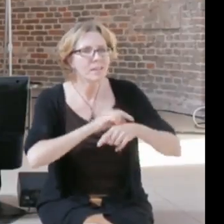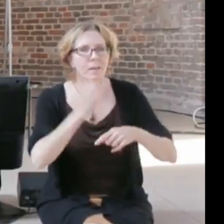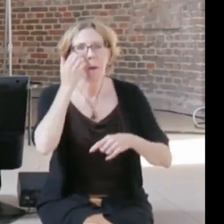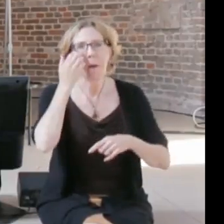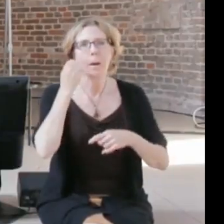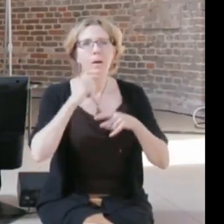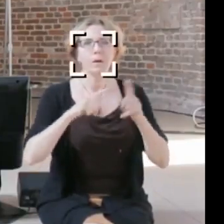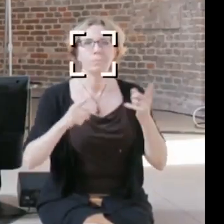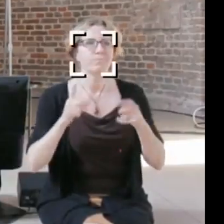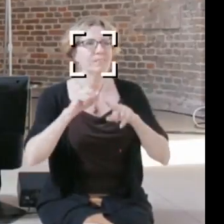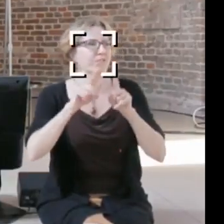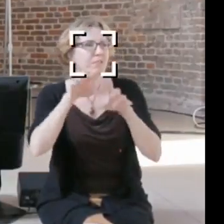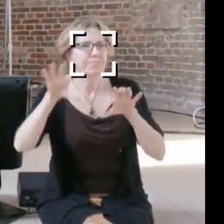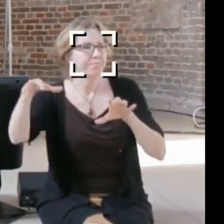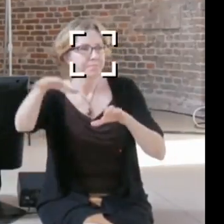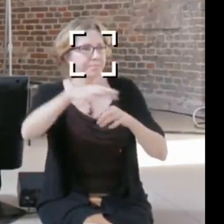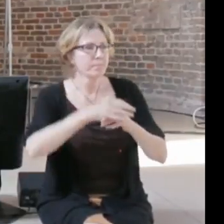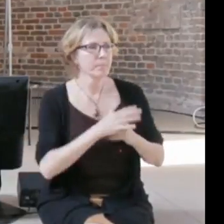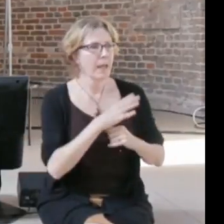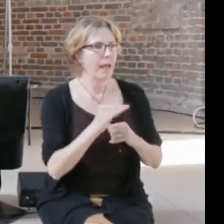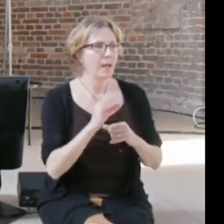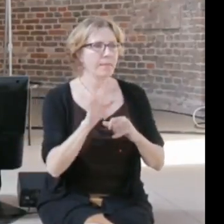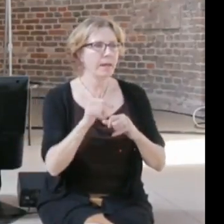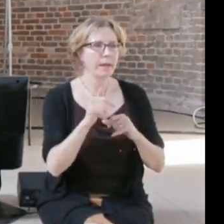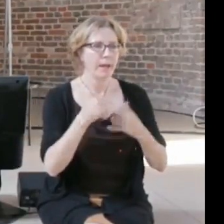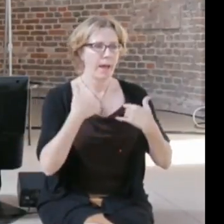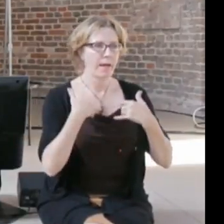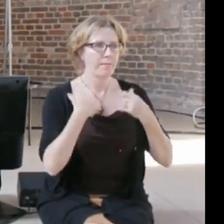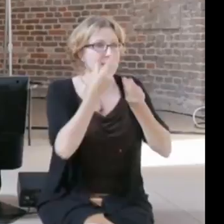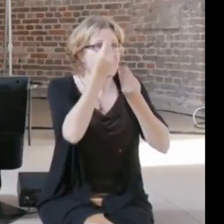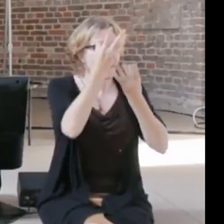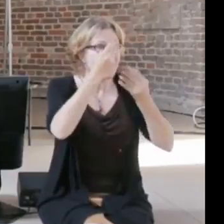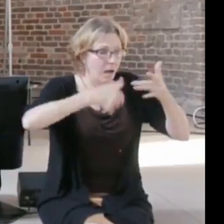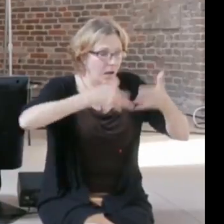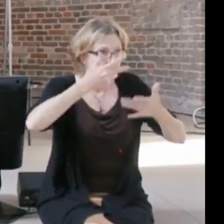not disclosed and that the algorithms are secret, and so when you have a court case